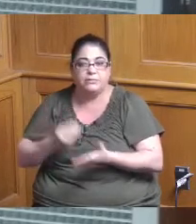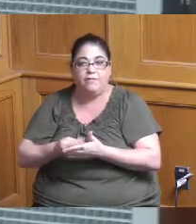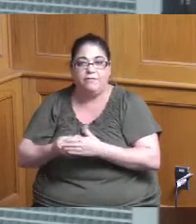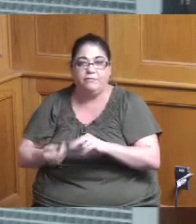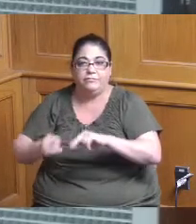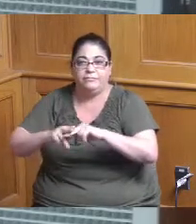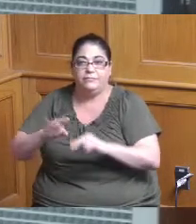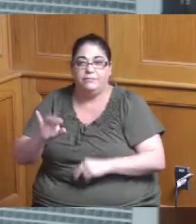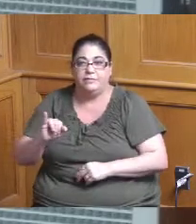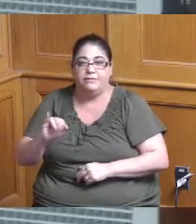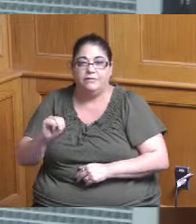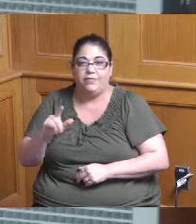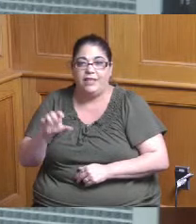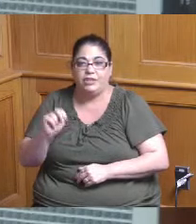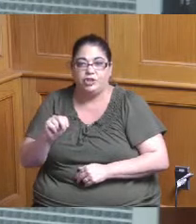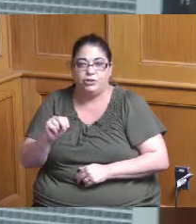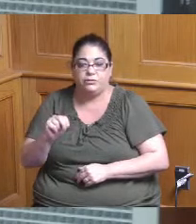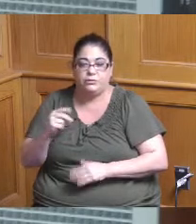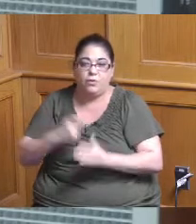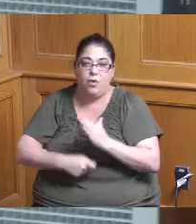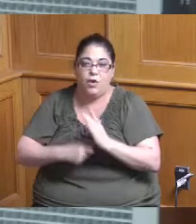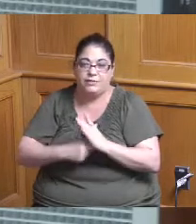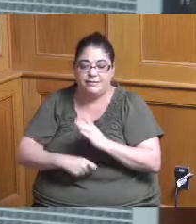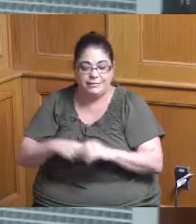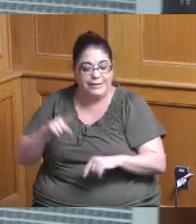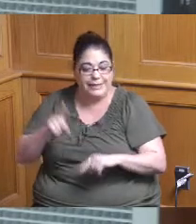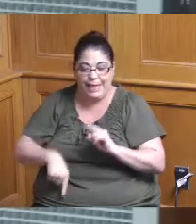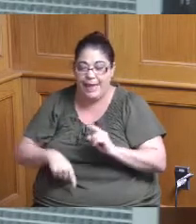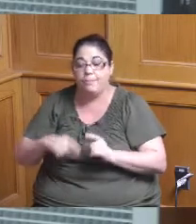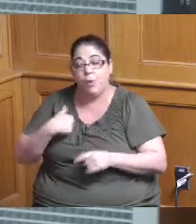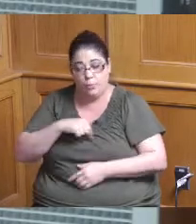guarantee that there won't be continued road bumps but we we made sure to follow up with all of these